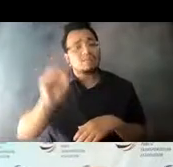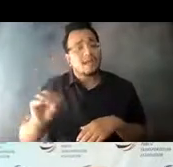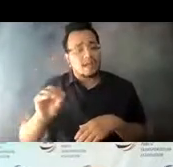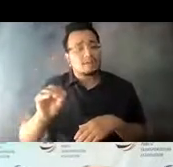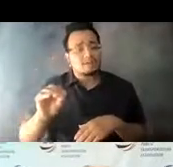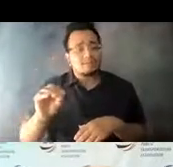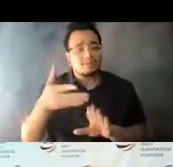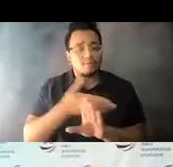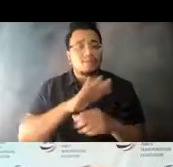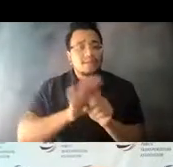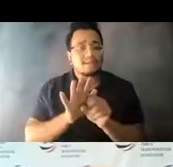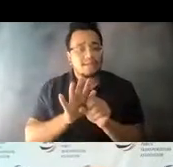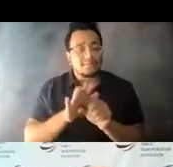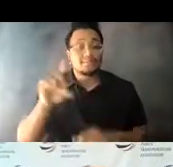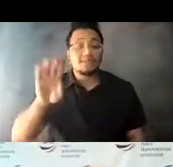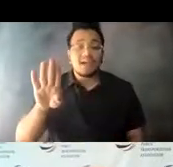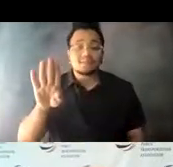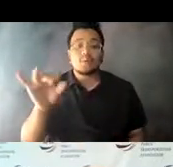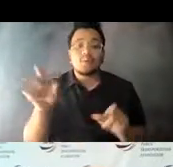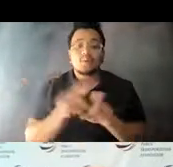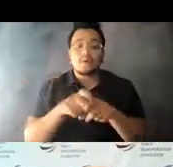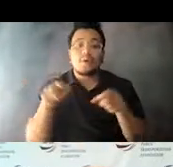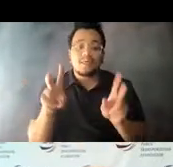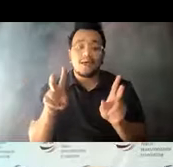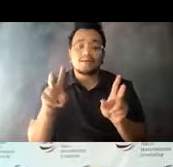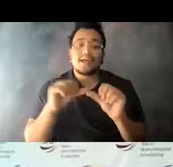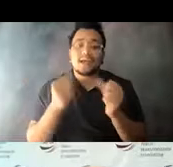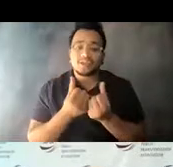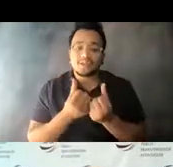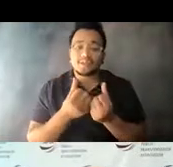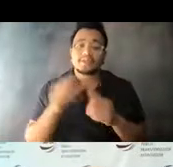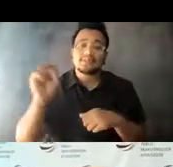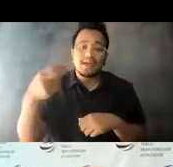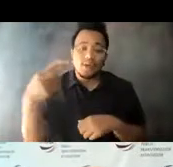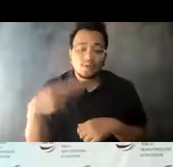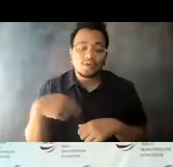14:12:11 The dashboard also allows agencies, stakeholders, local advocates, and others